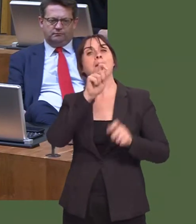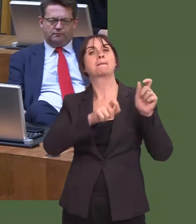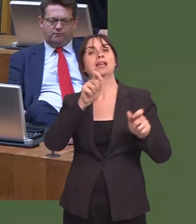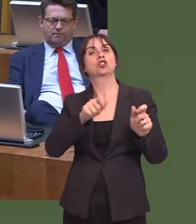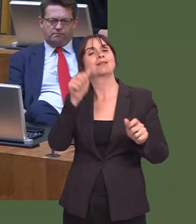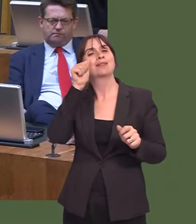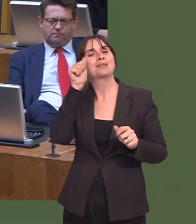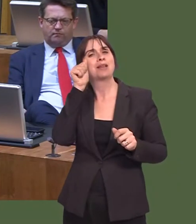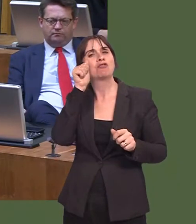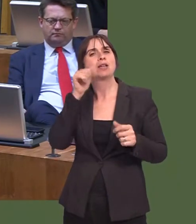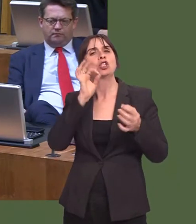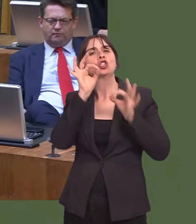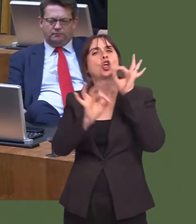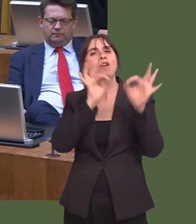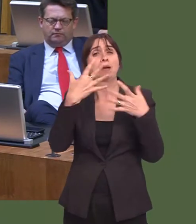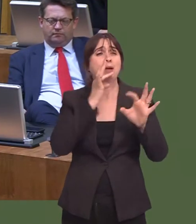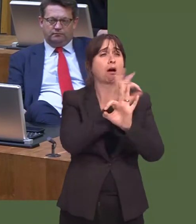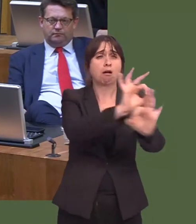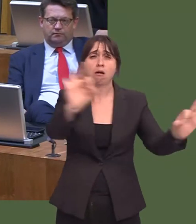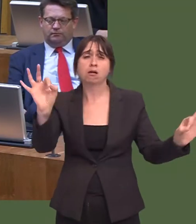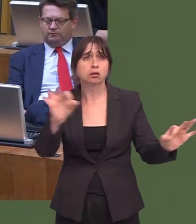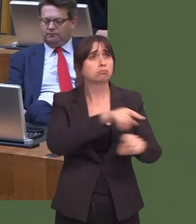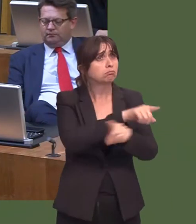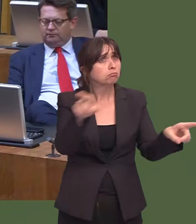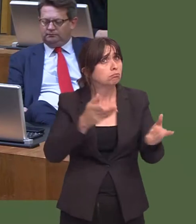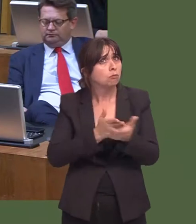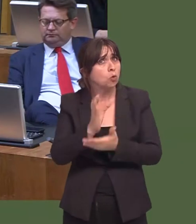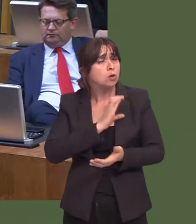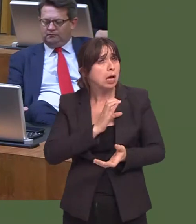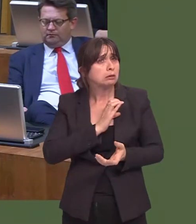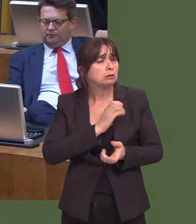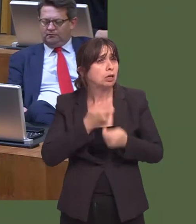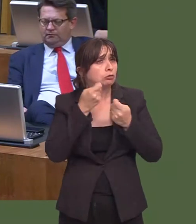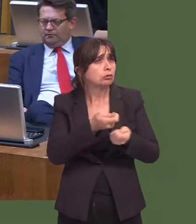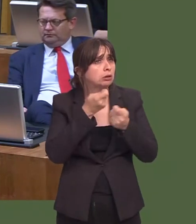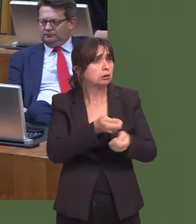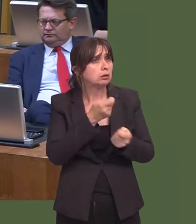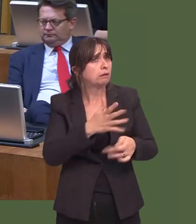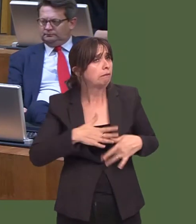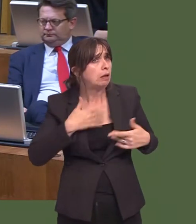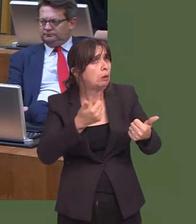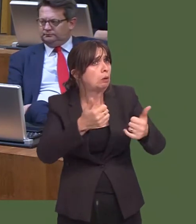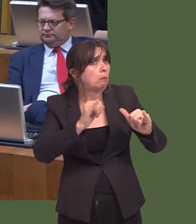picture of the situation in Wales. No other major health condition has such a large-scale survey assessing patient experience,